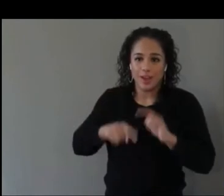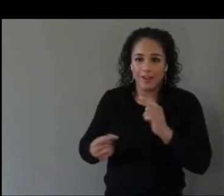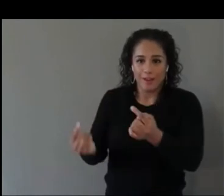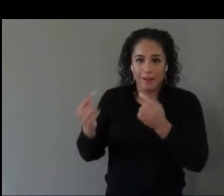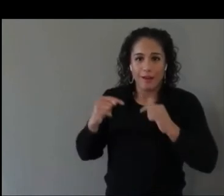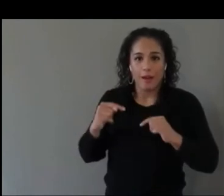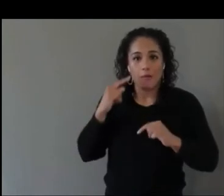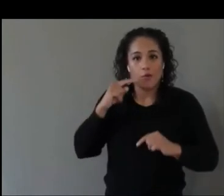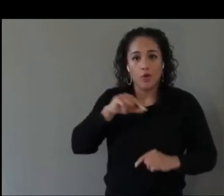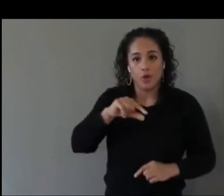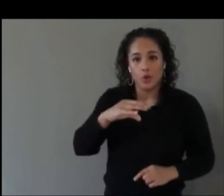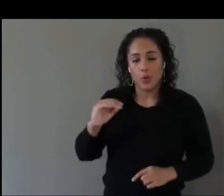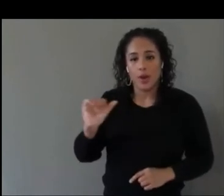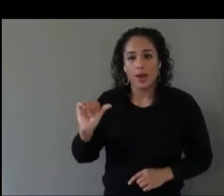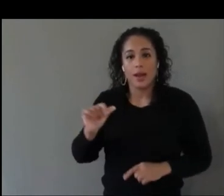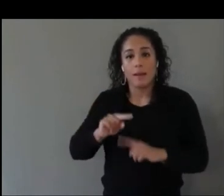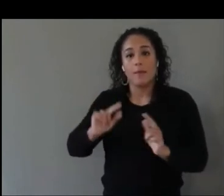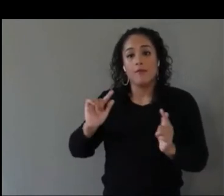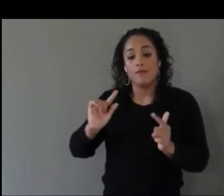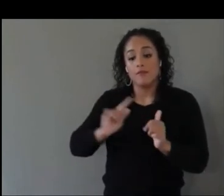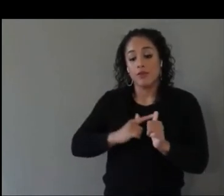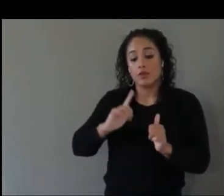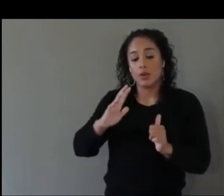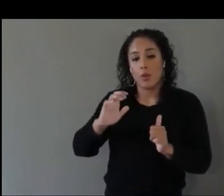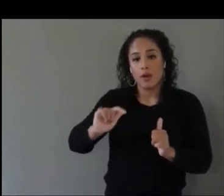The question comes from Krishna on Slack.